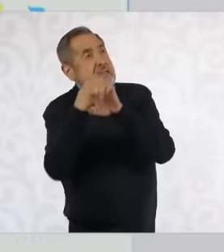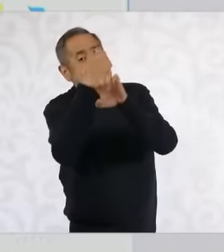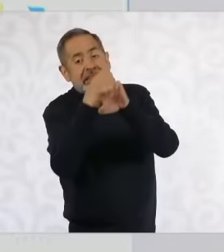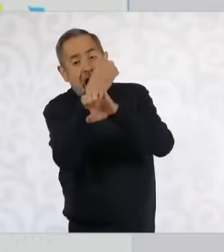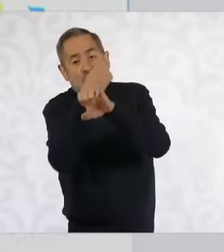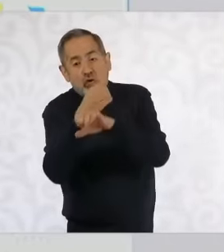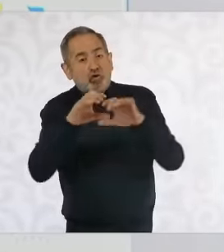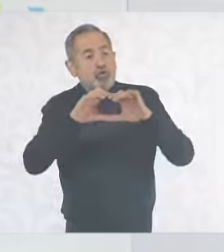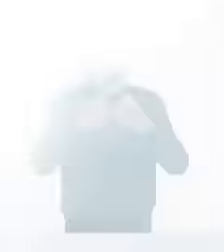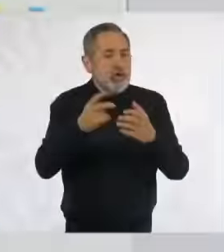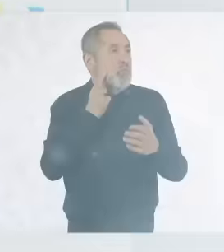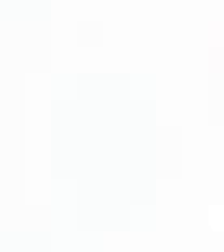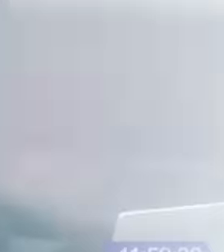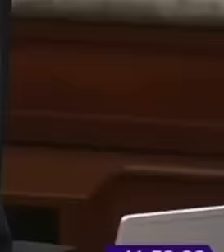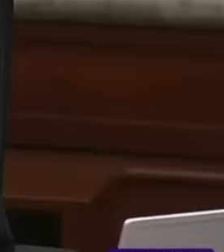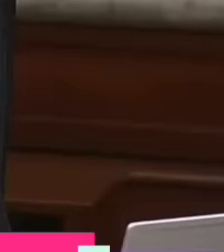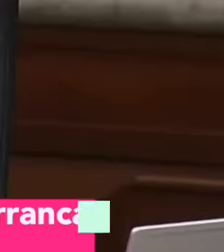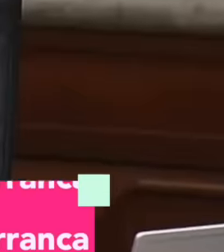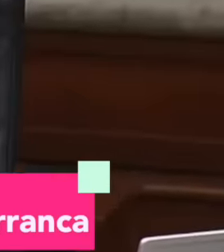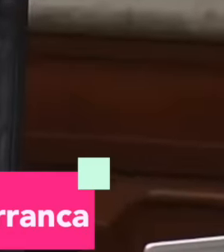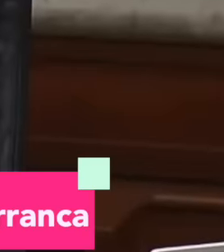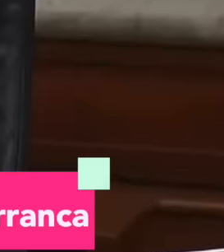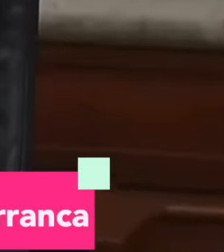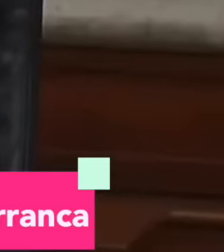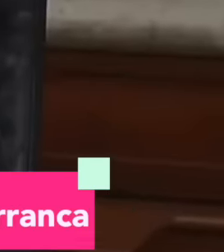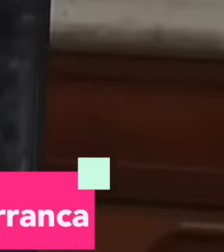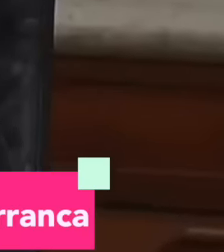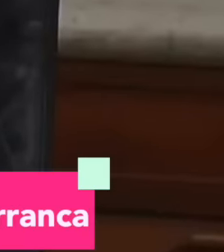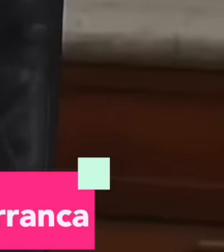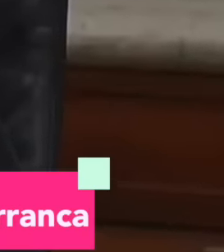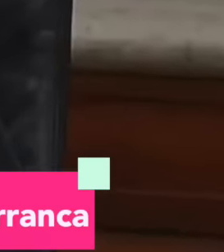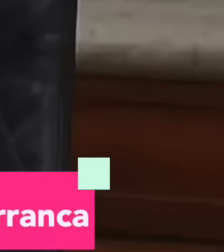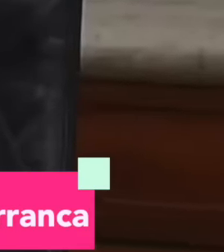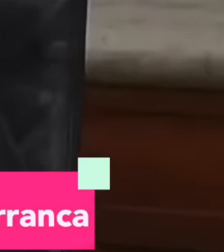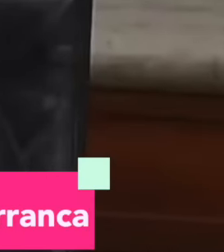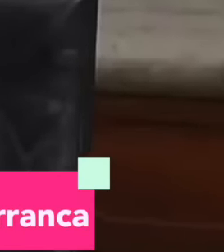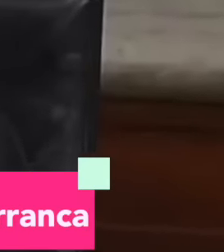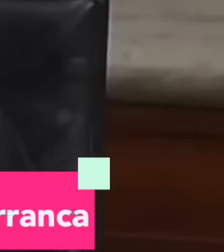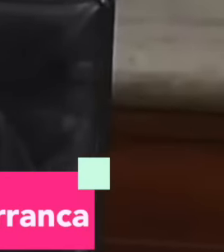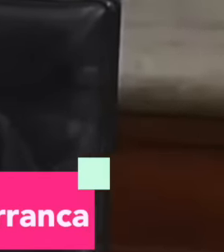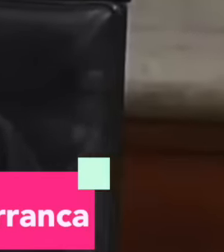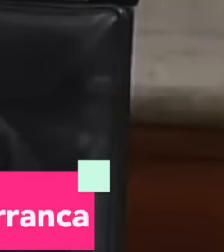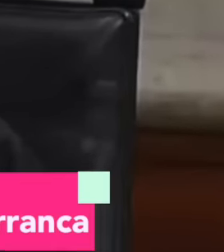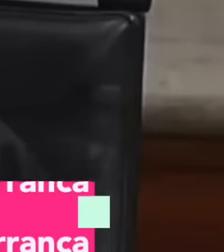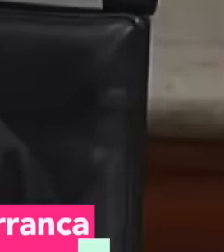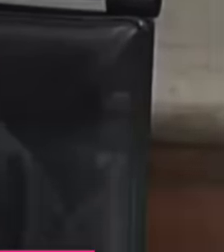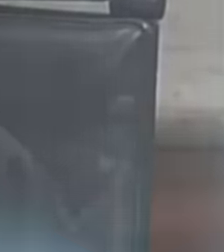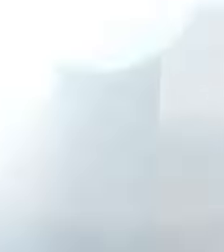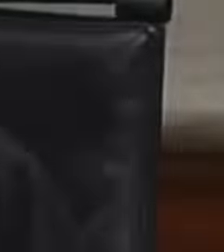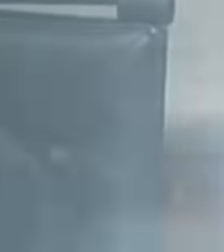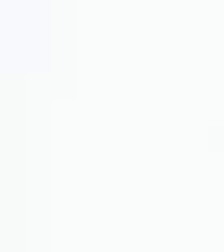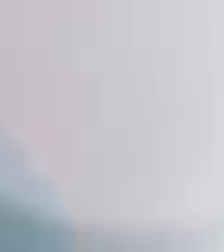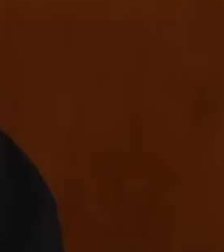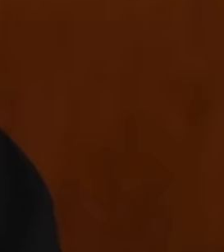of the supreme court Juan Luis González Alcántara Carranca for requesting a negotiation of the